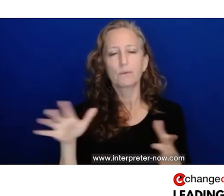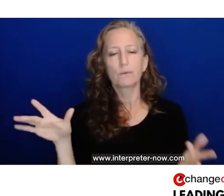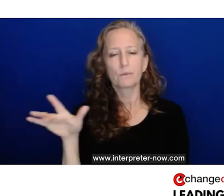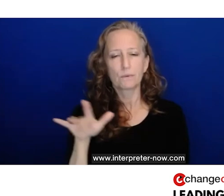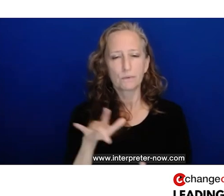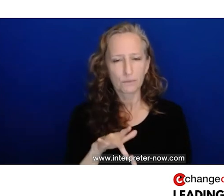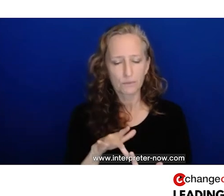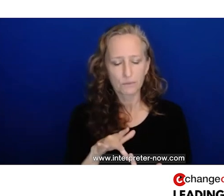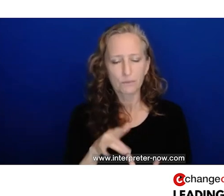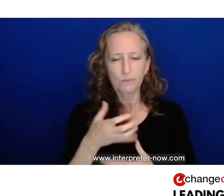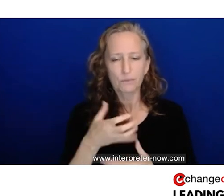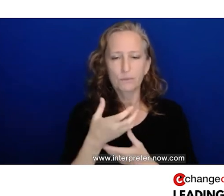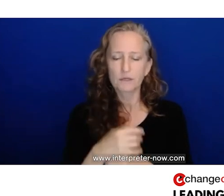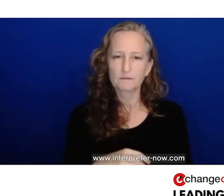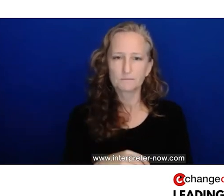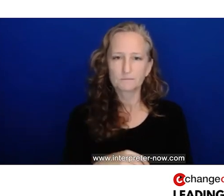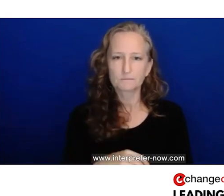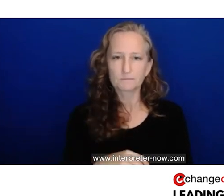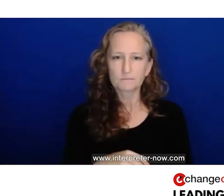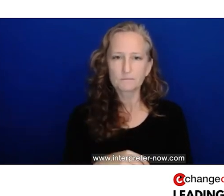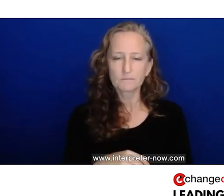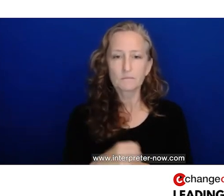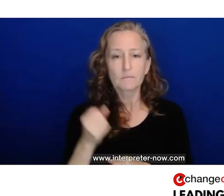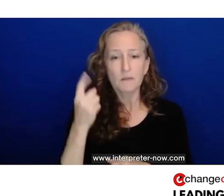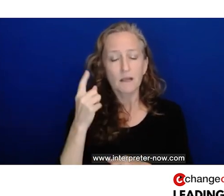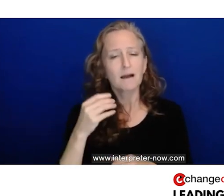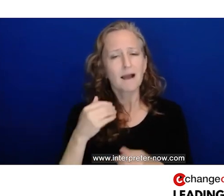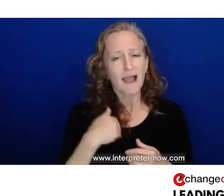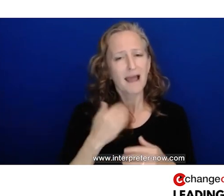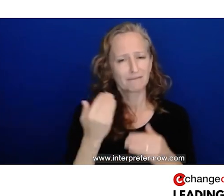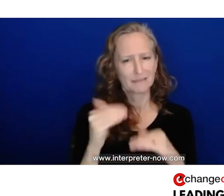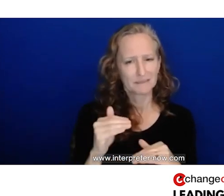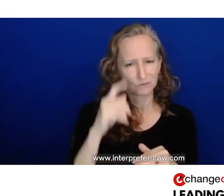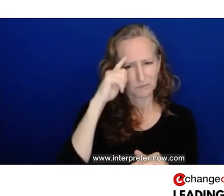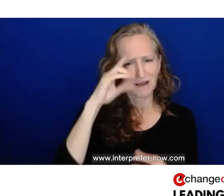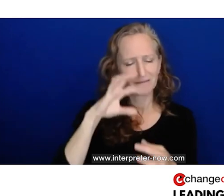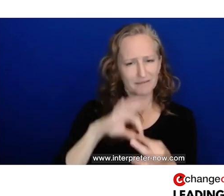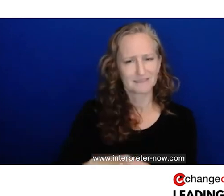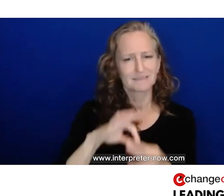Now, I'd remiss without making a comment on the fact that there are limits to mindfulness.